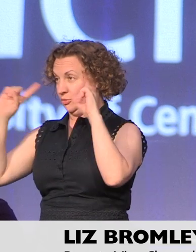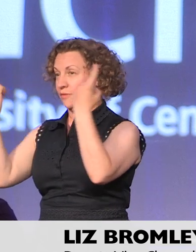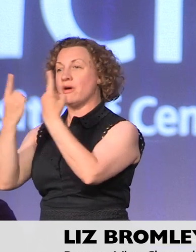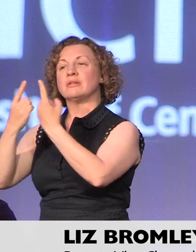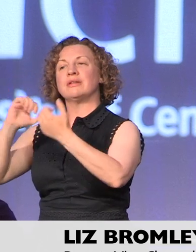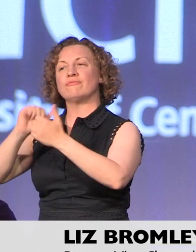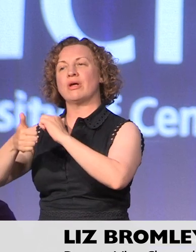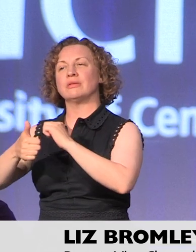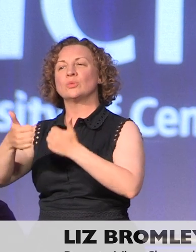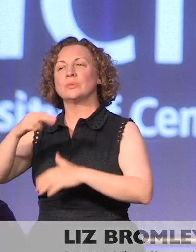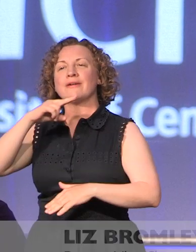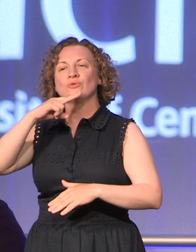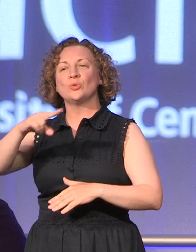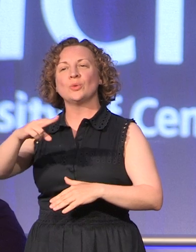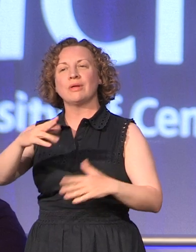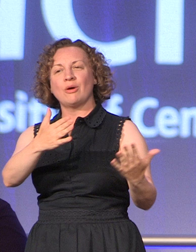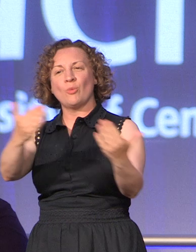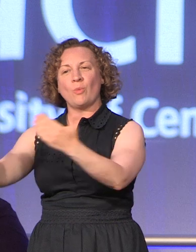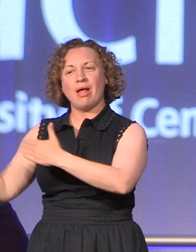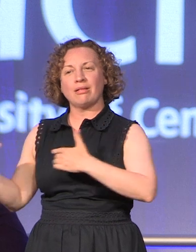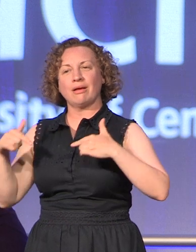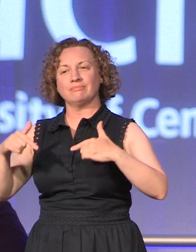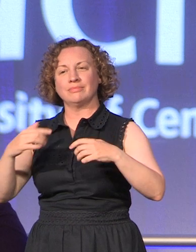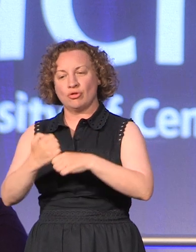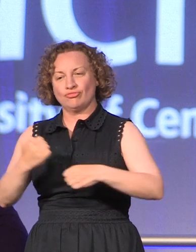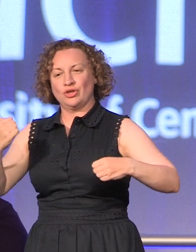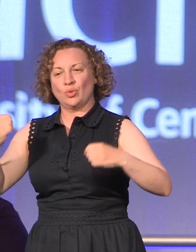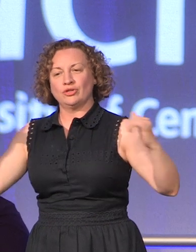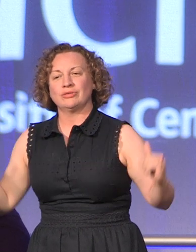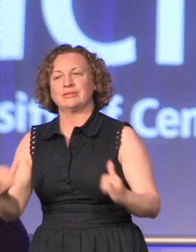afternoon and welcome to this graduation ceremony and the celebrations that will